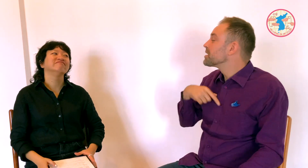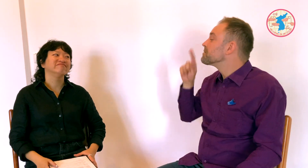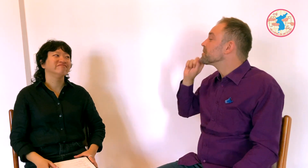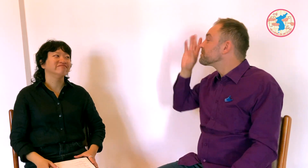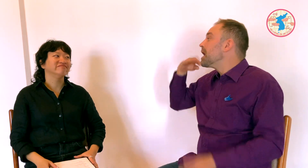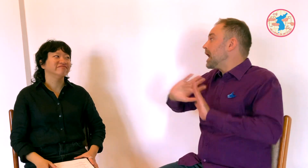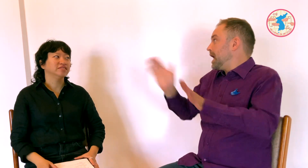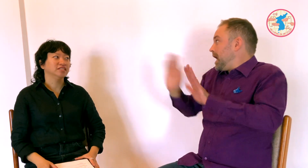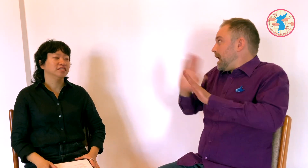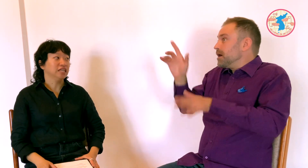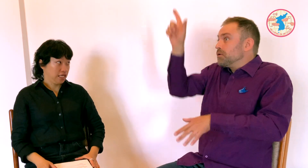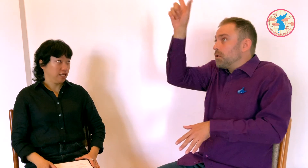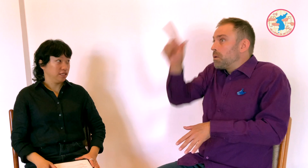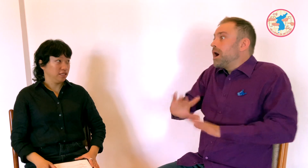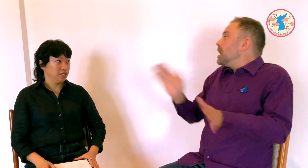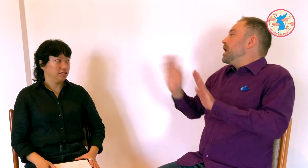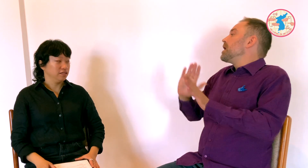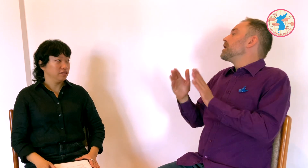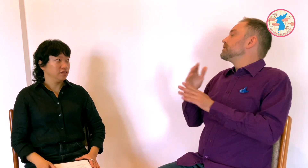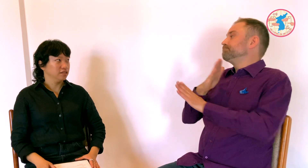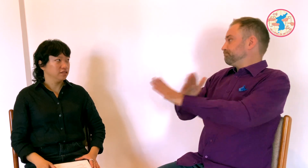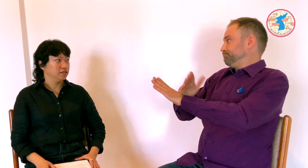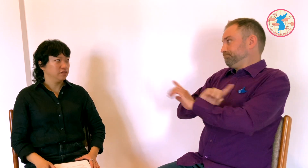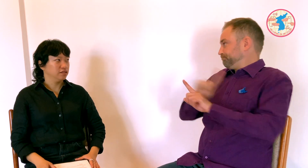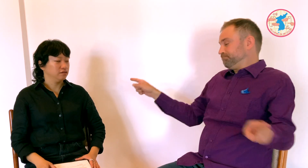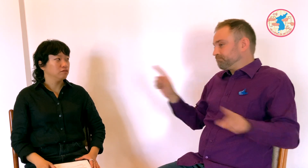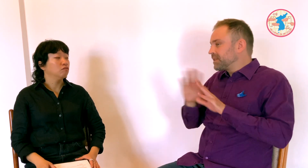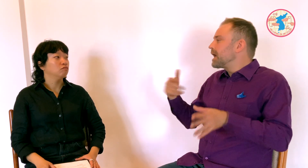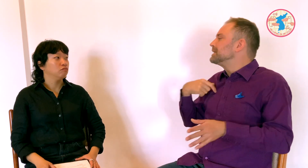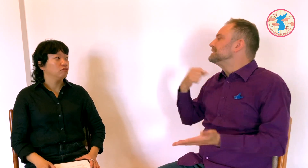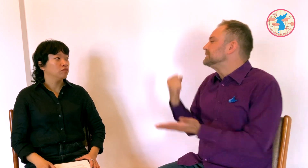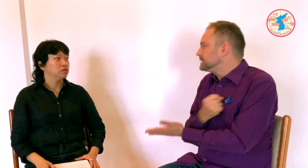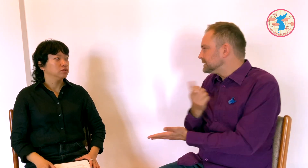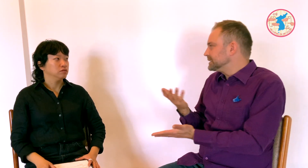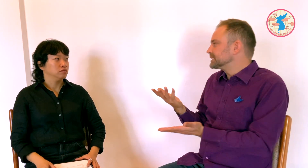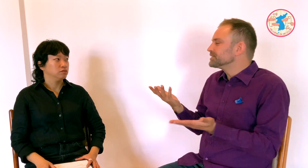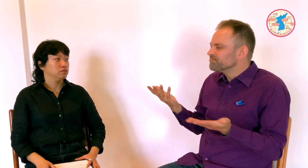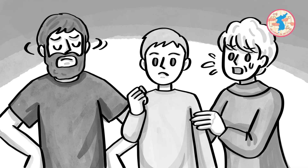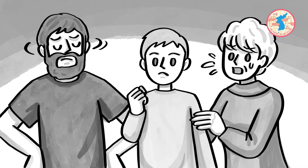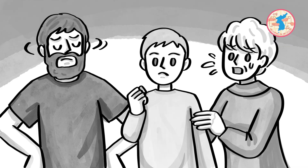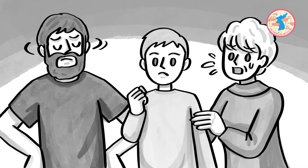Robert: My parents were too afraid and forbade me from flying to North Korea! So, I was pretty disappointed about that.